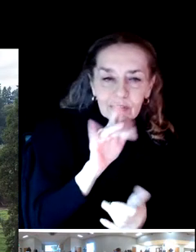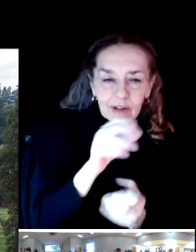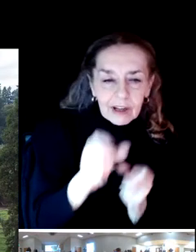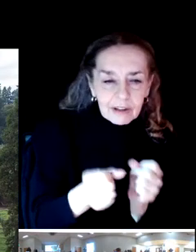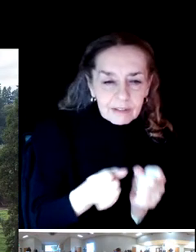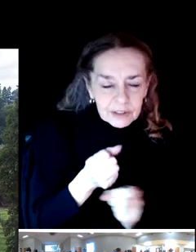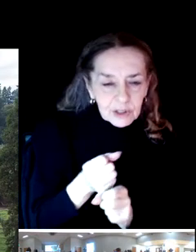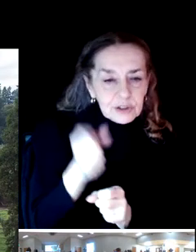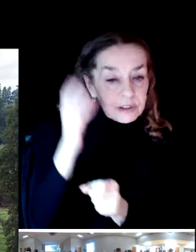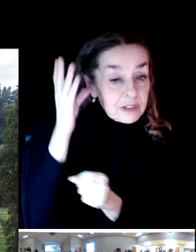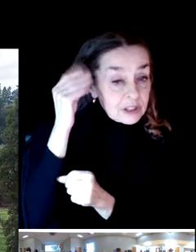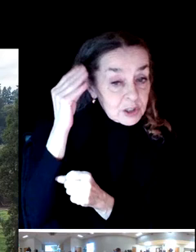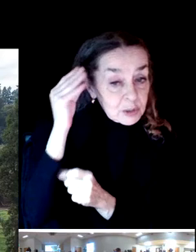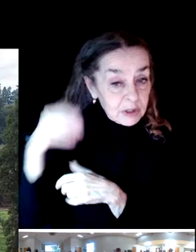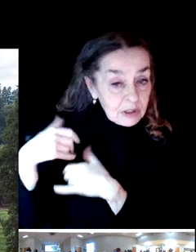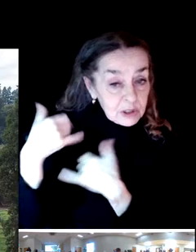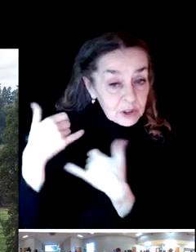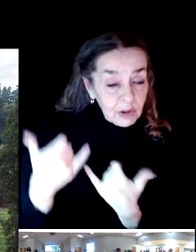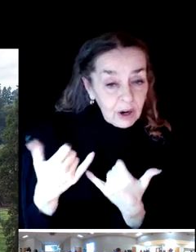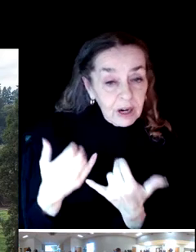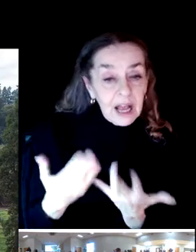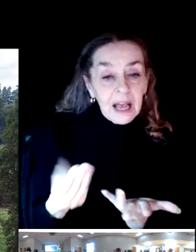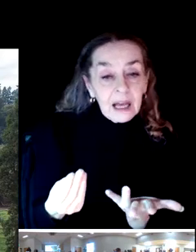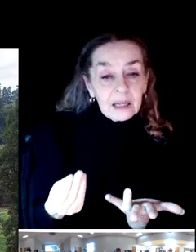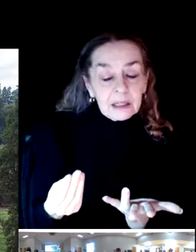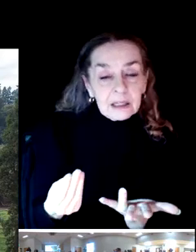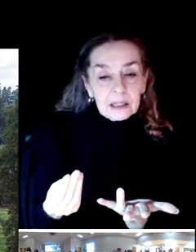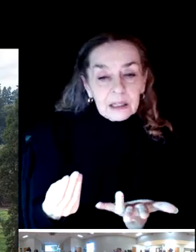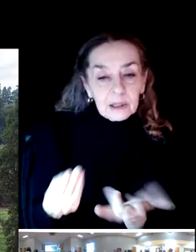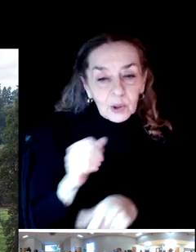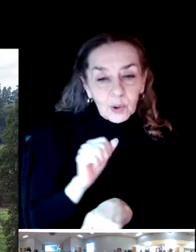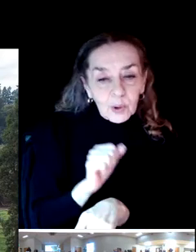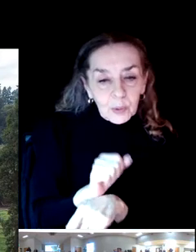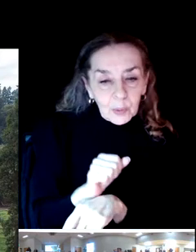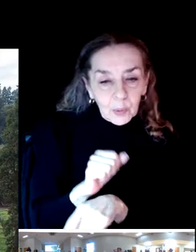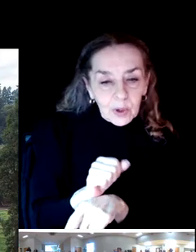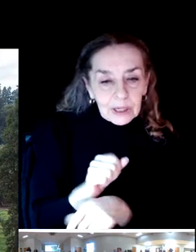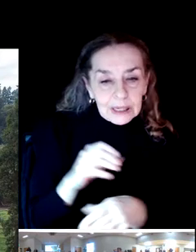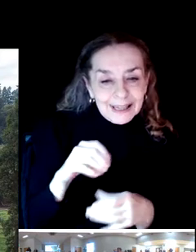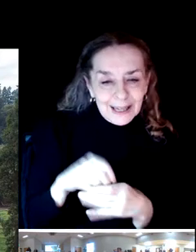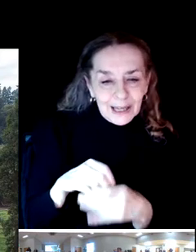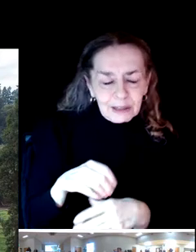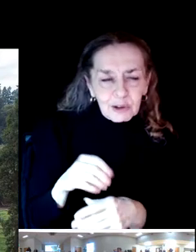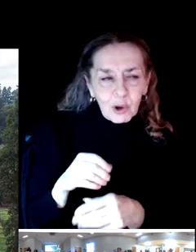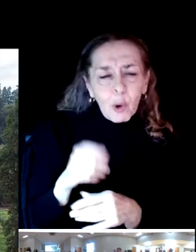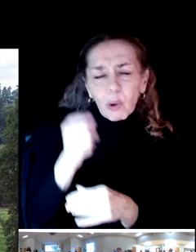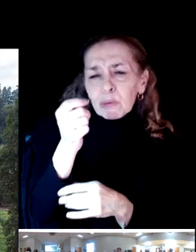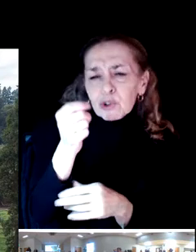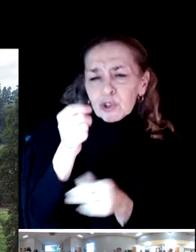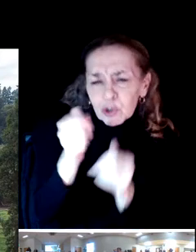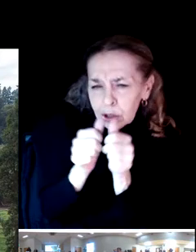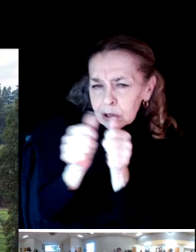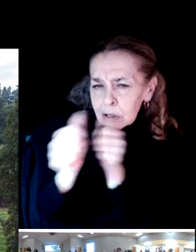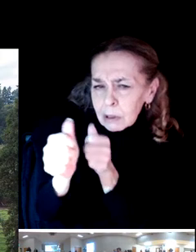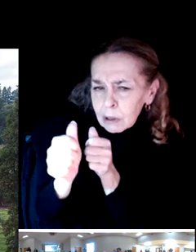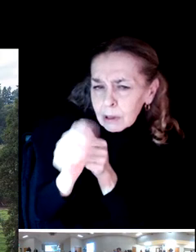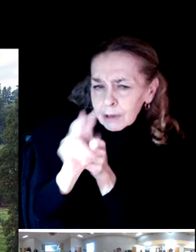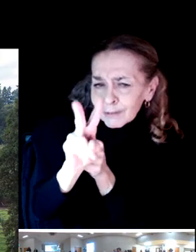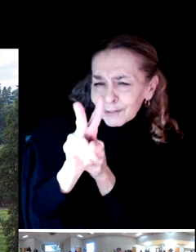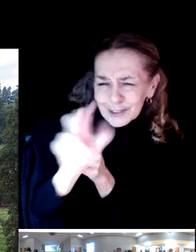And just a couple of miles away in Virginia Beach, Virginia. Really excited to be here.